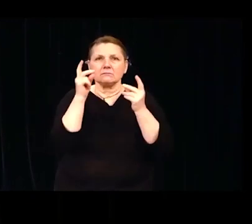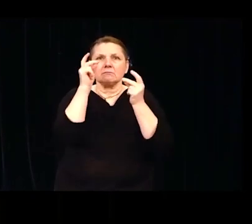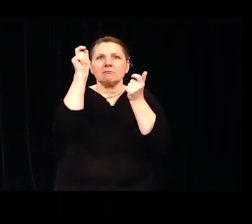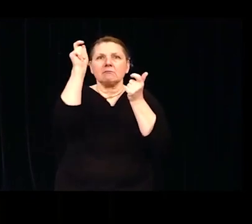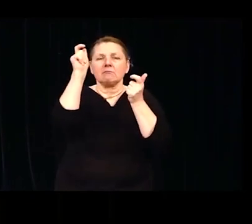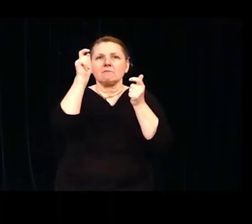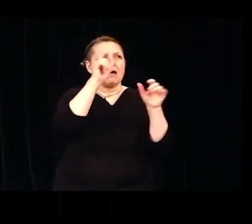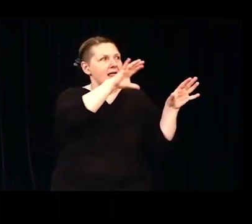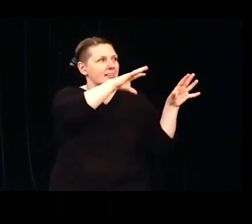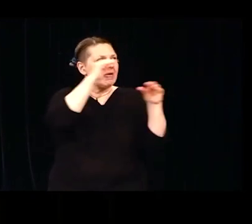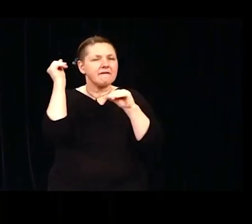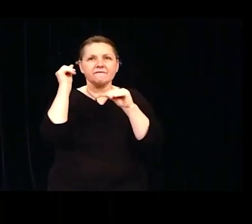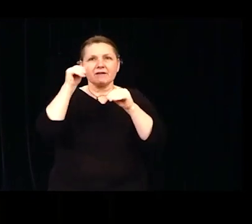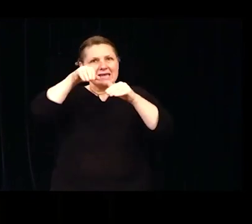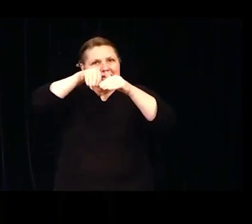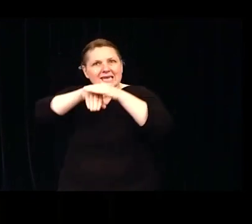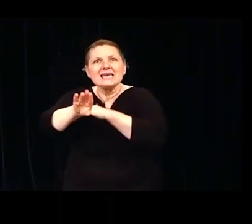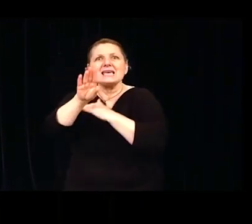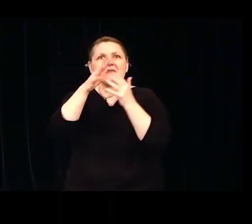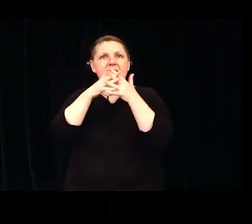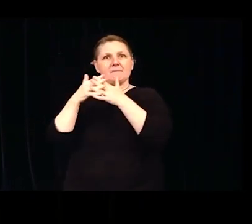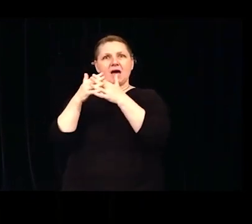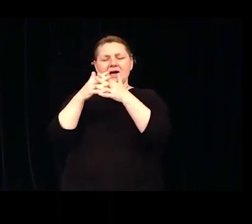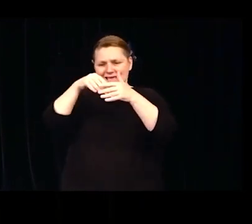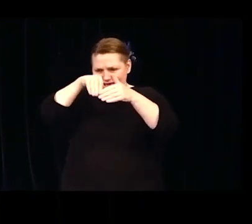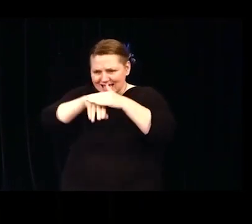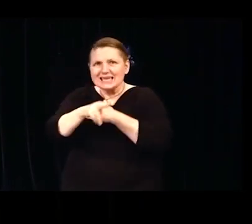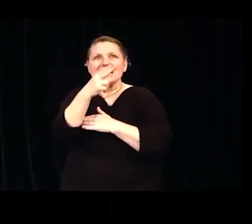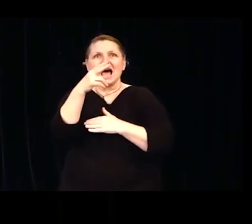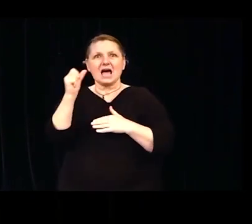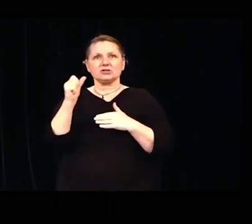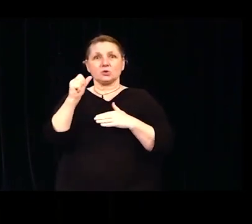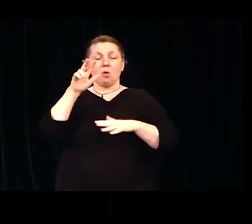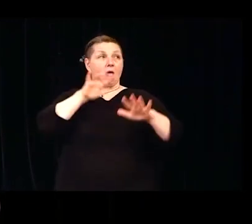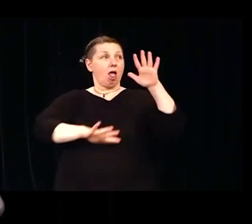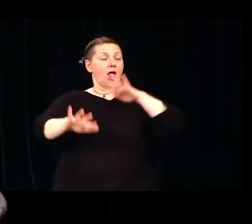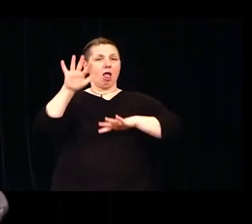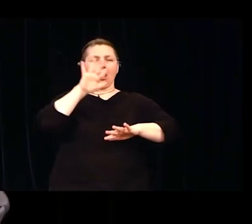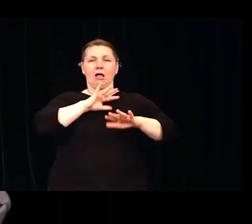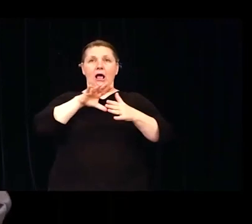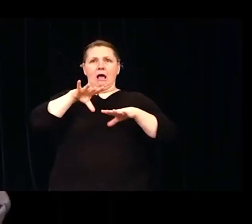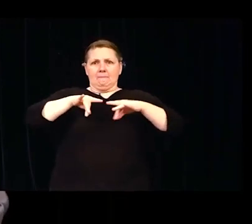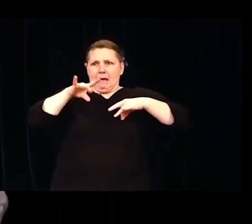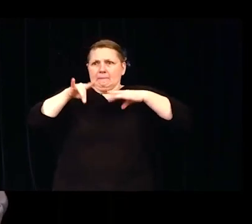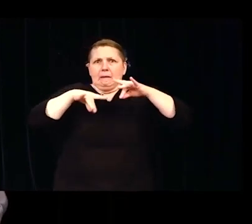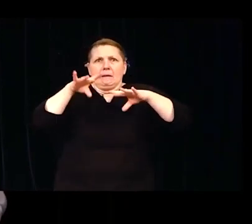as a senior with no English whatsoever. Clueless, not knowing anything around me,